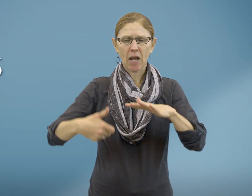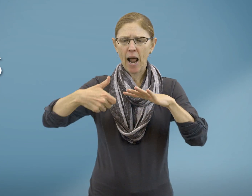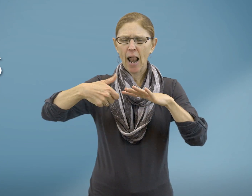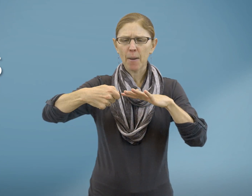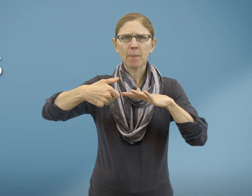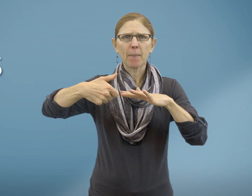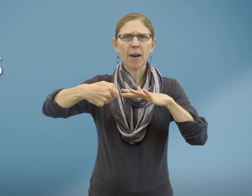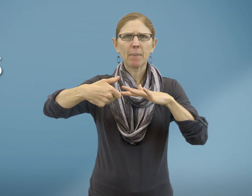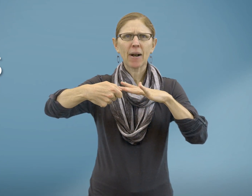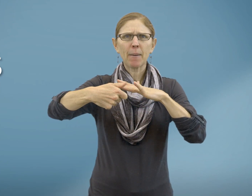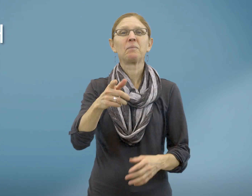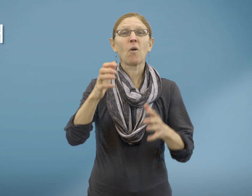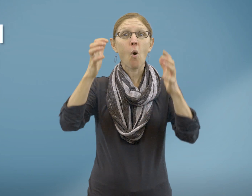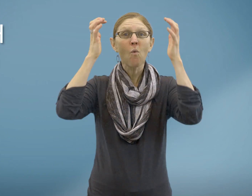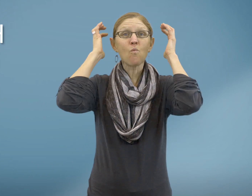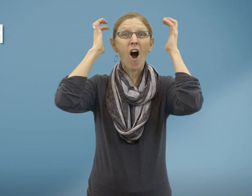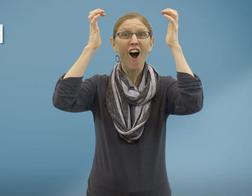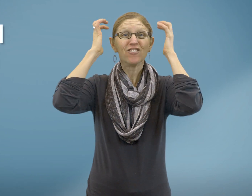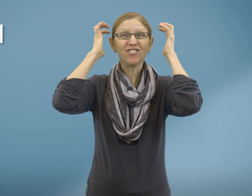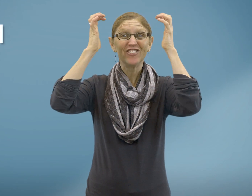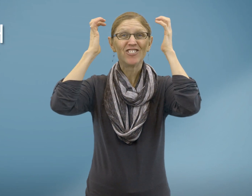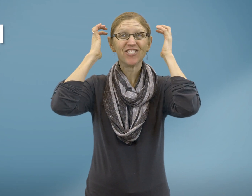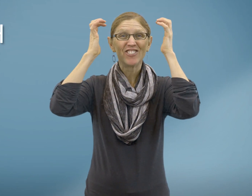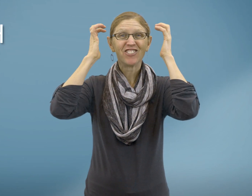Clip nails Wash